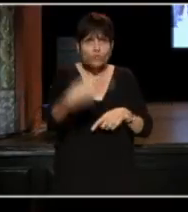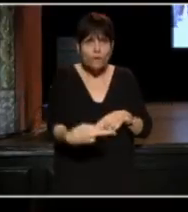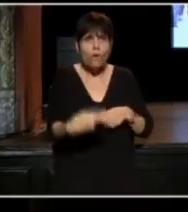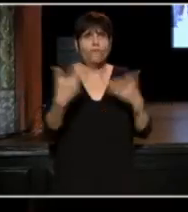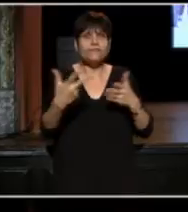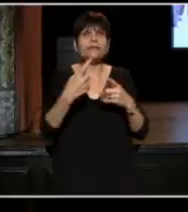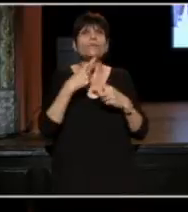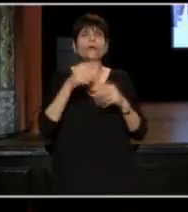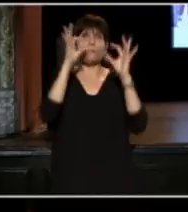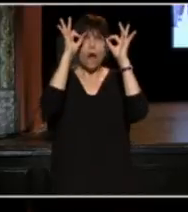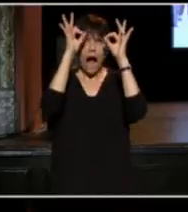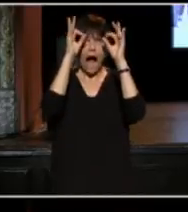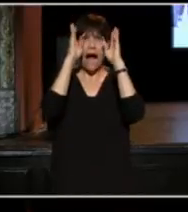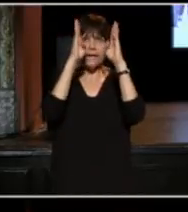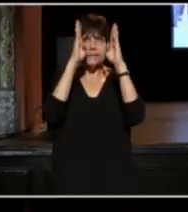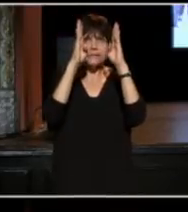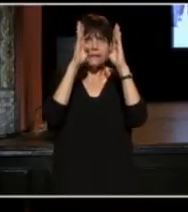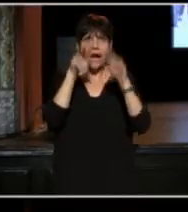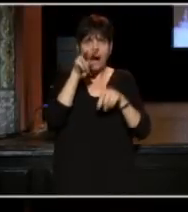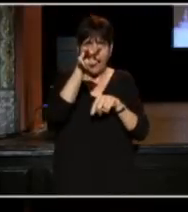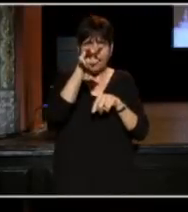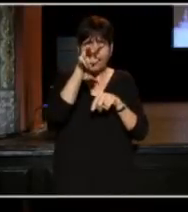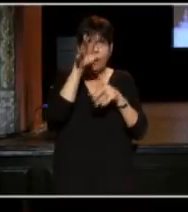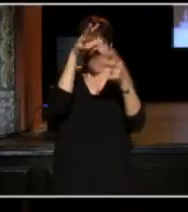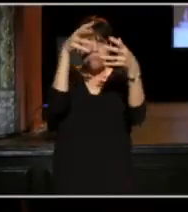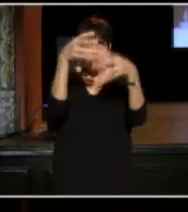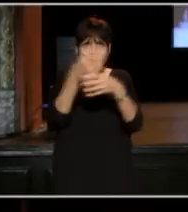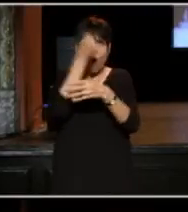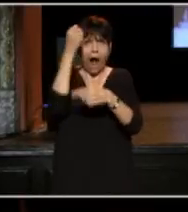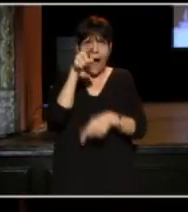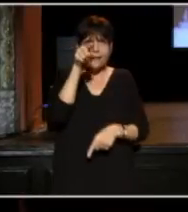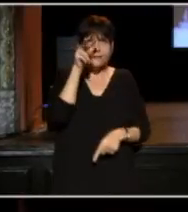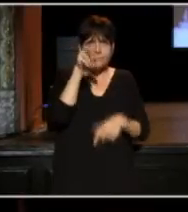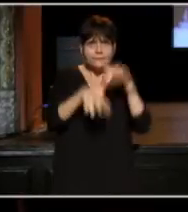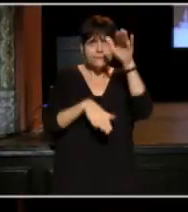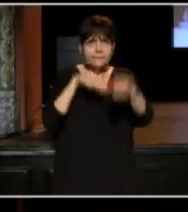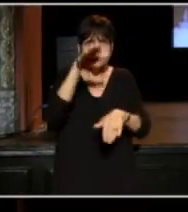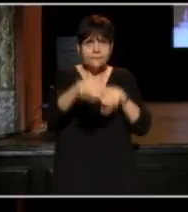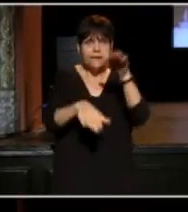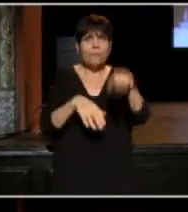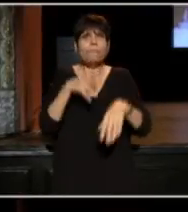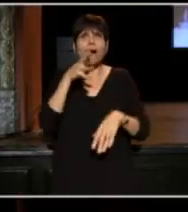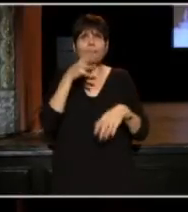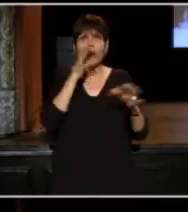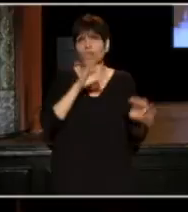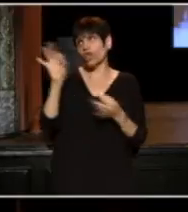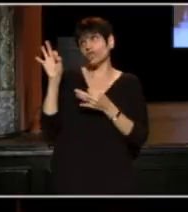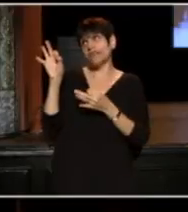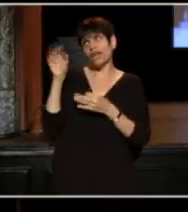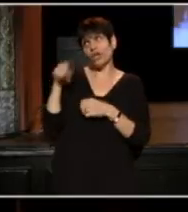you want to keep your eyes on the proverbial prize, but my mother looks at you.